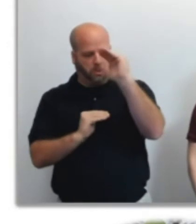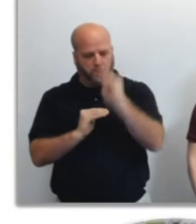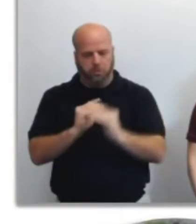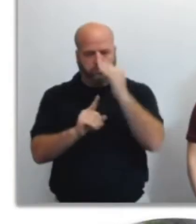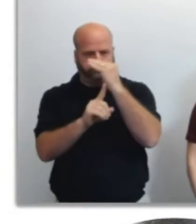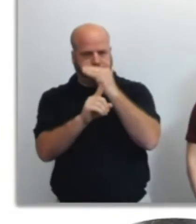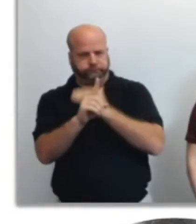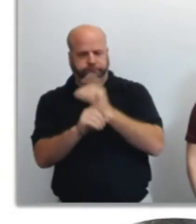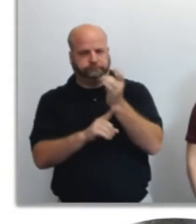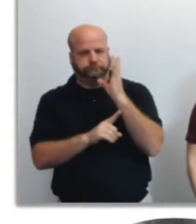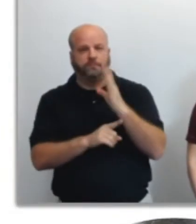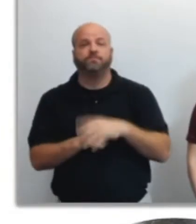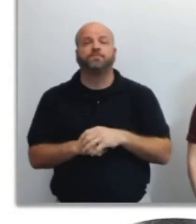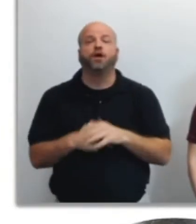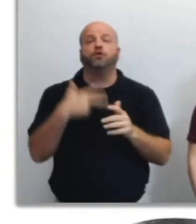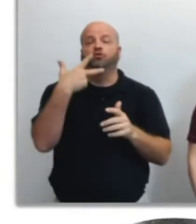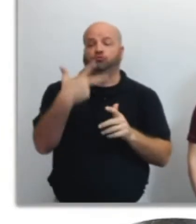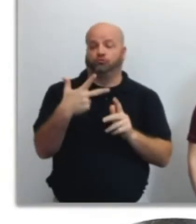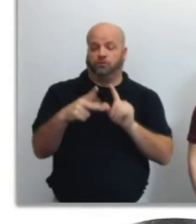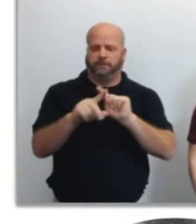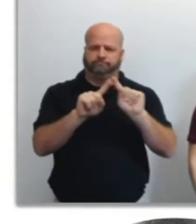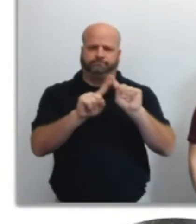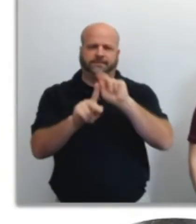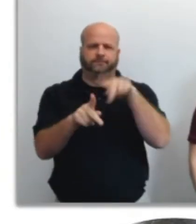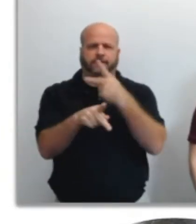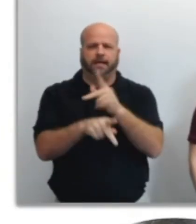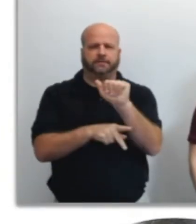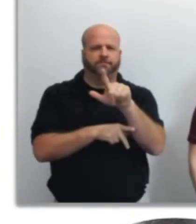There are three types of alerts for winter weather precipitation: a